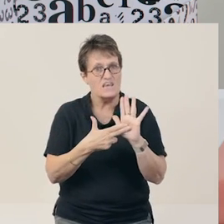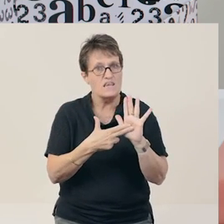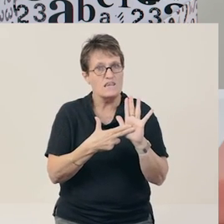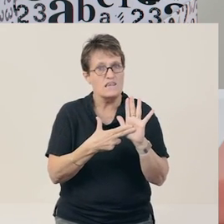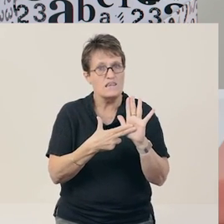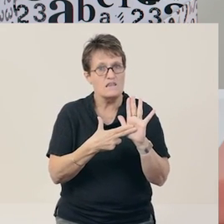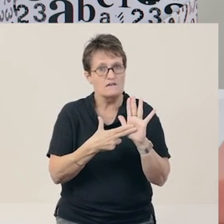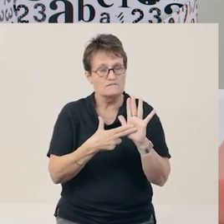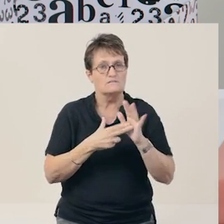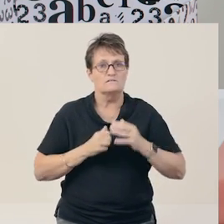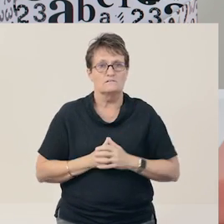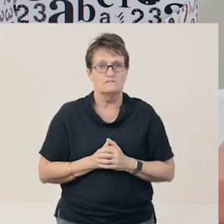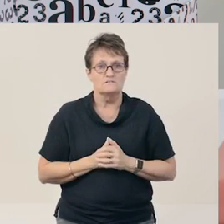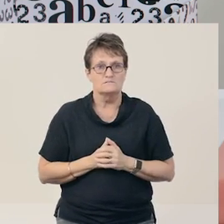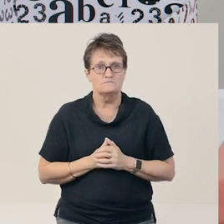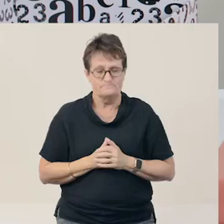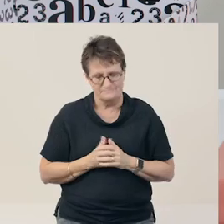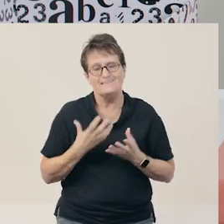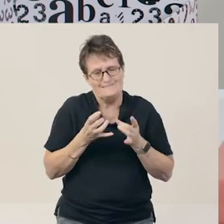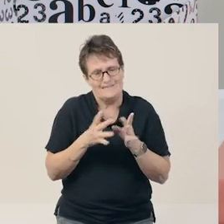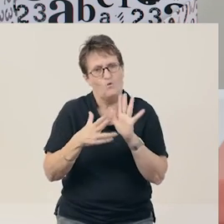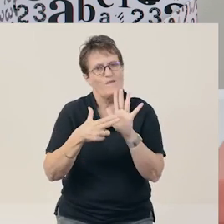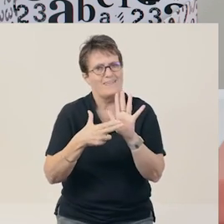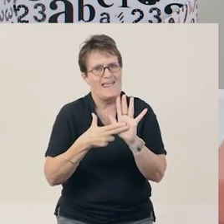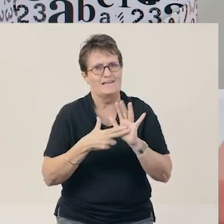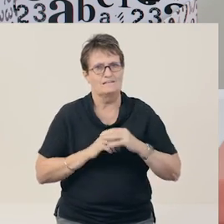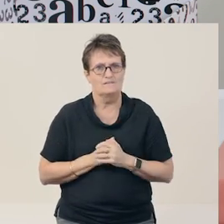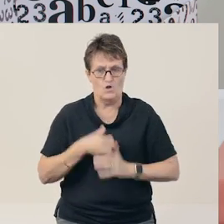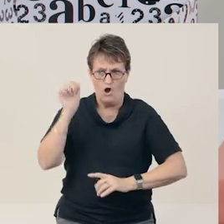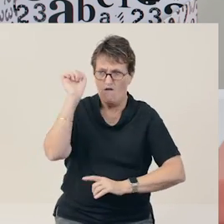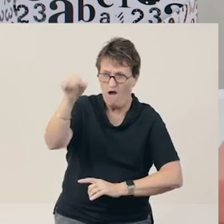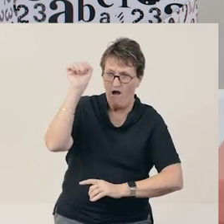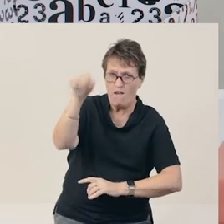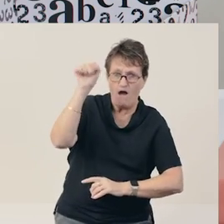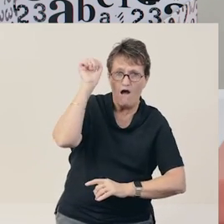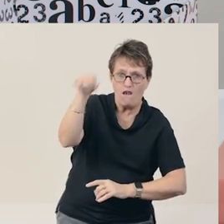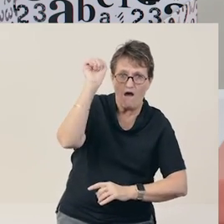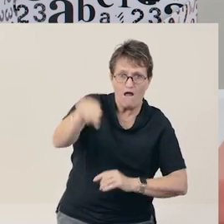These words start with the letter N. [knock at door] Did you hear that?